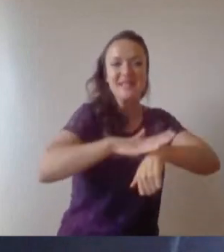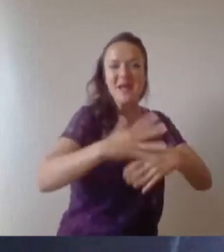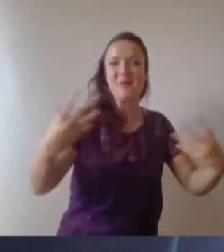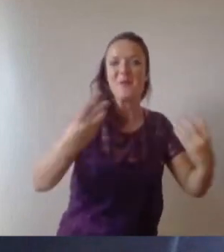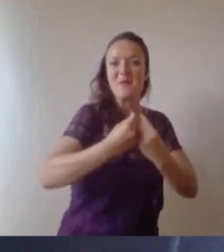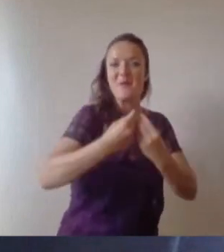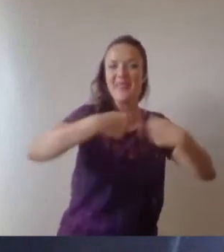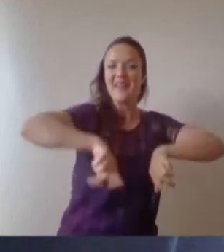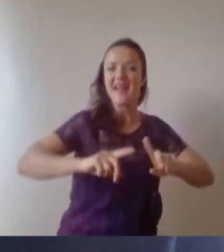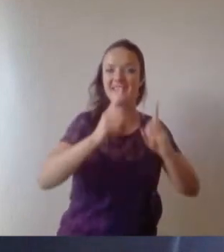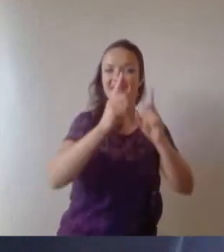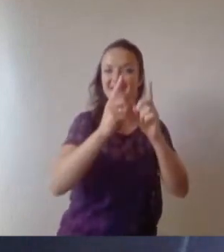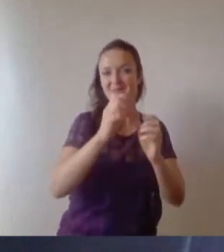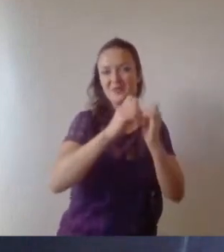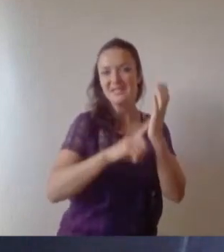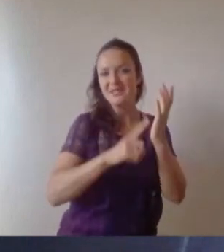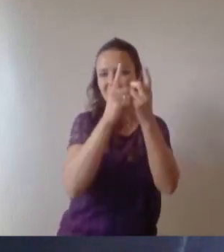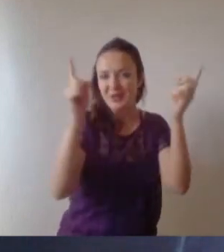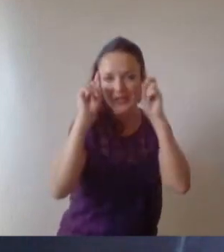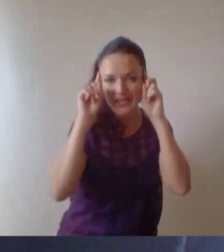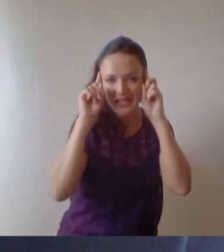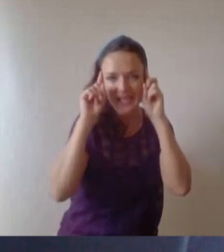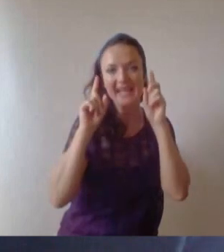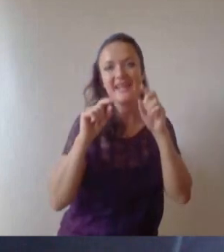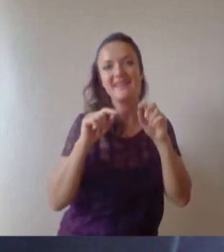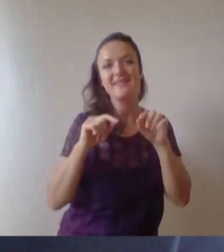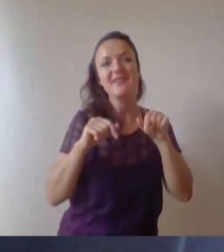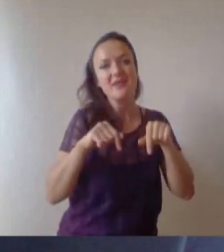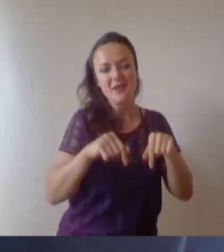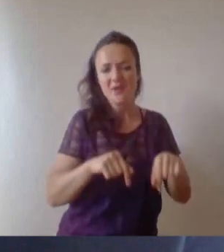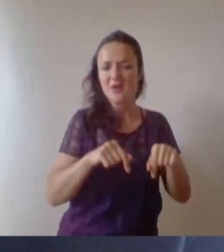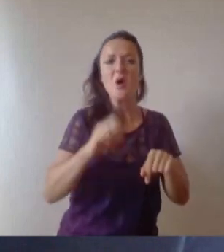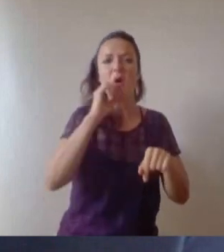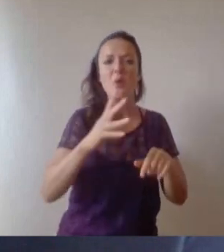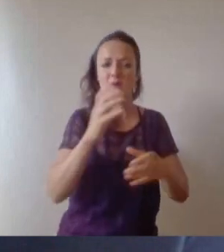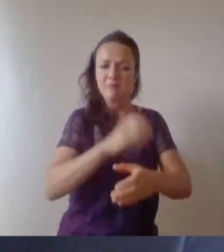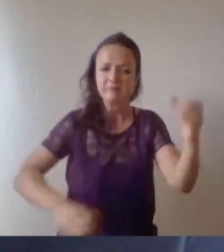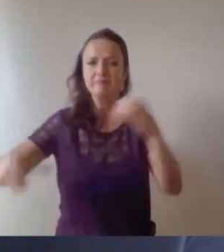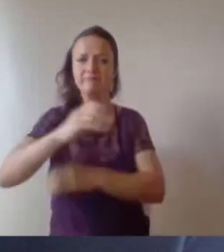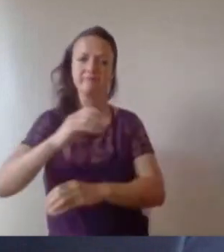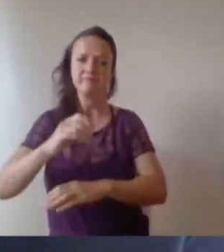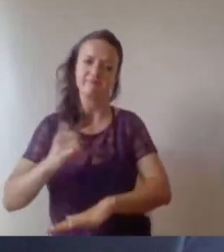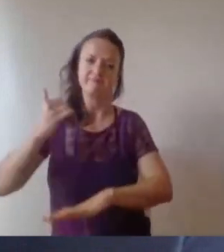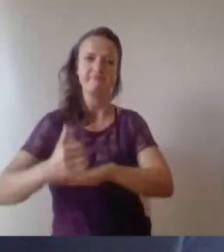As you have no doubt already heard this is not a replacement for graduation, you will all be invited back to celebrate your awards when we're able to